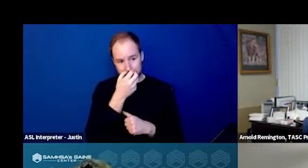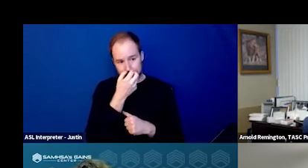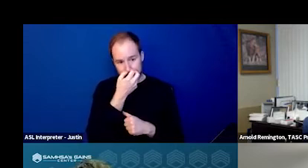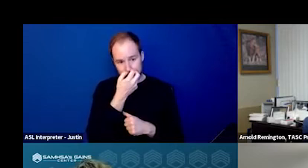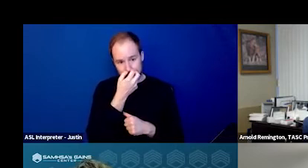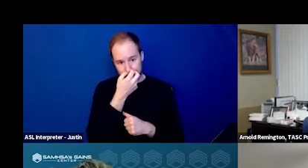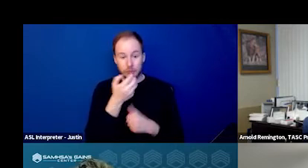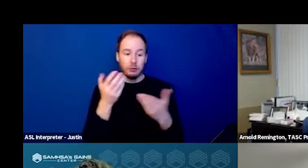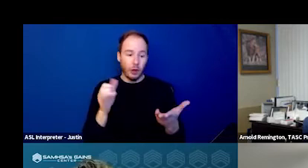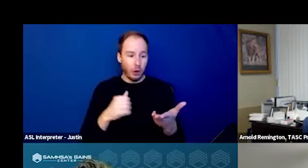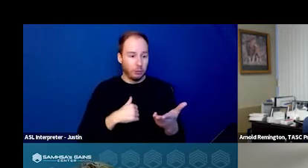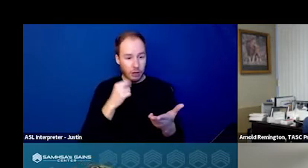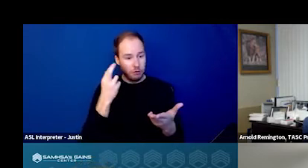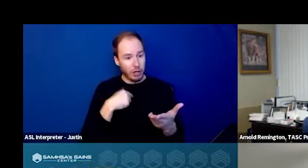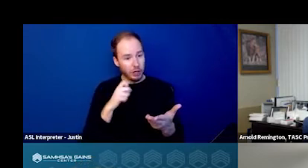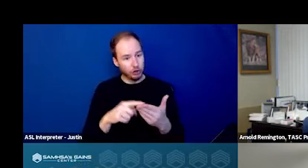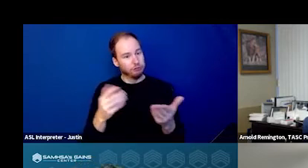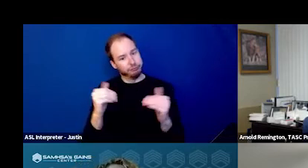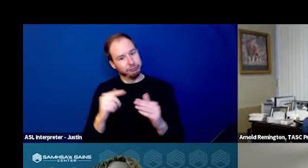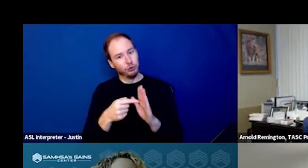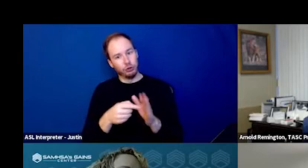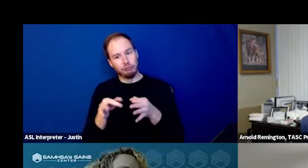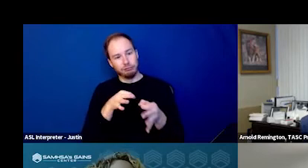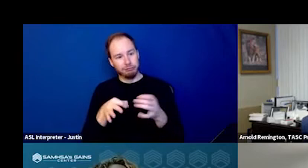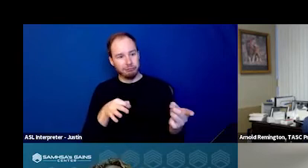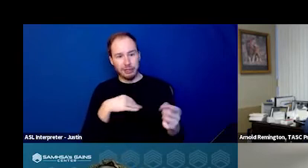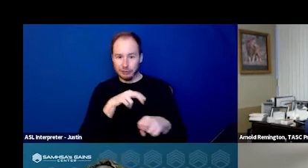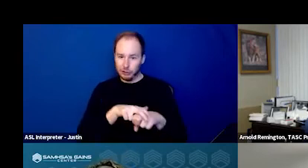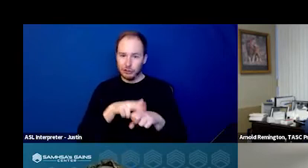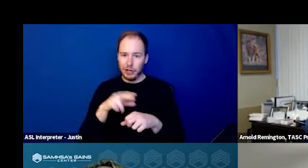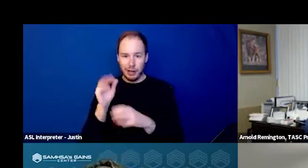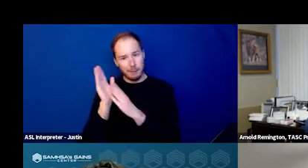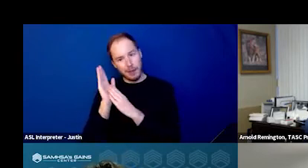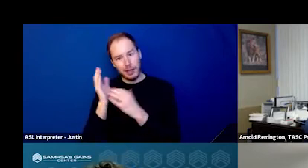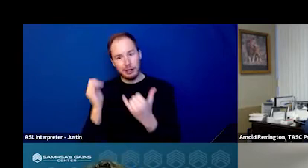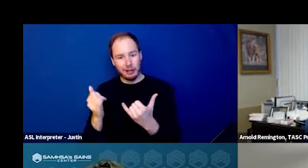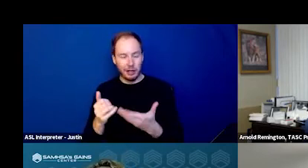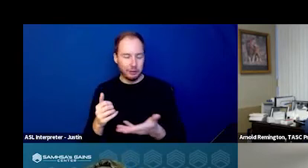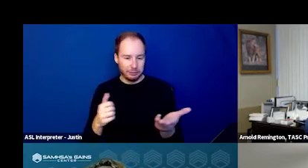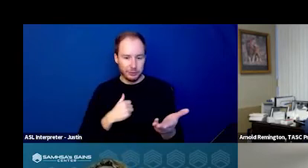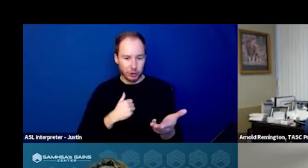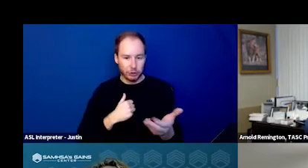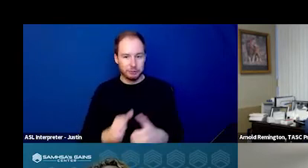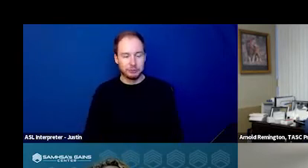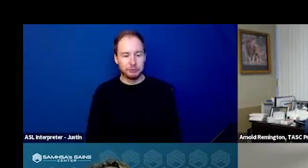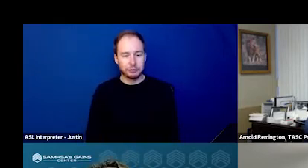Actually, I apologize. I should have advanced to that particular slide, as I was talking about the urgent recovery center.